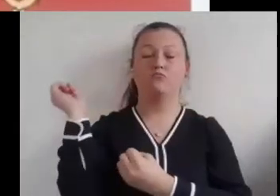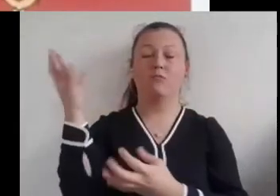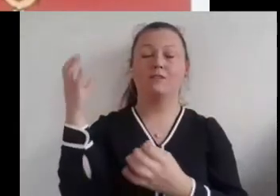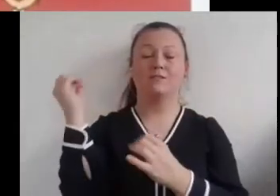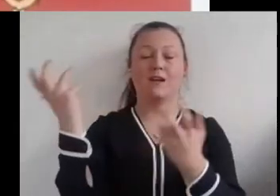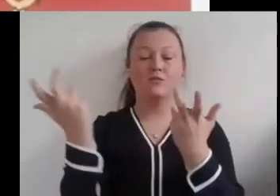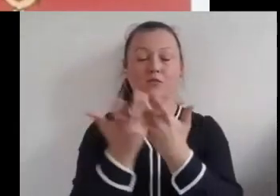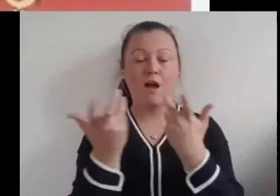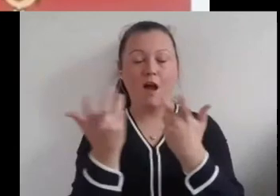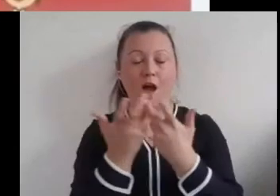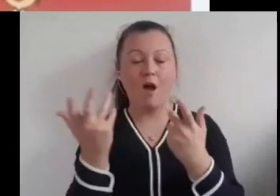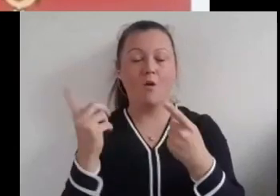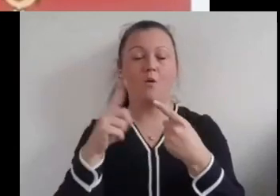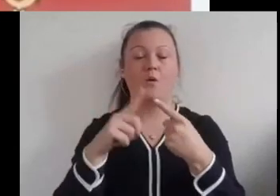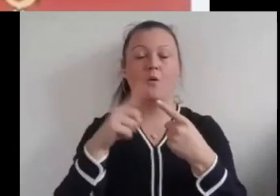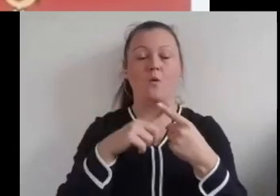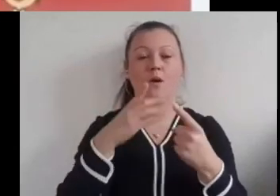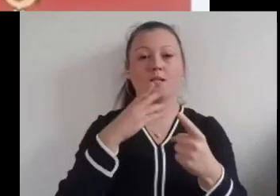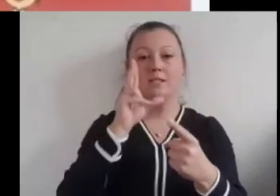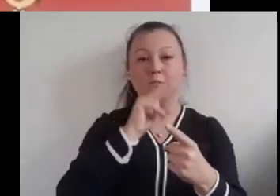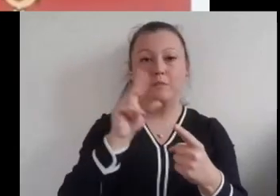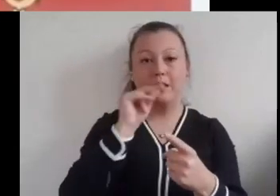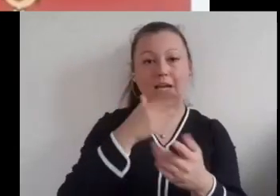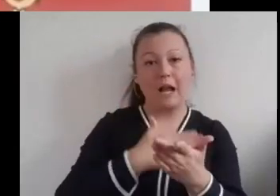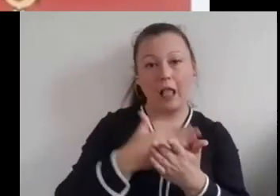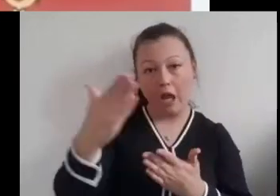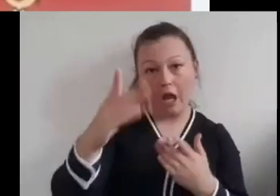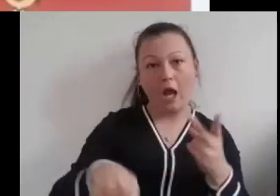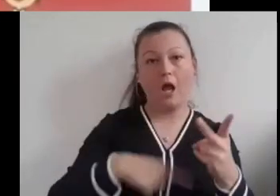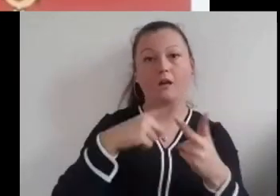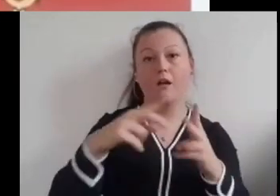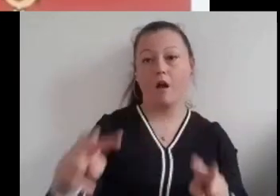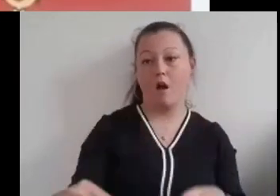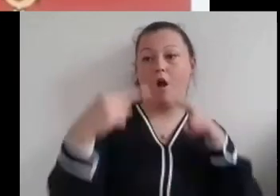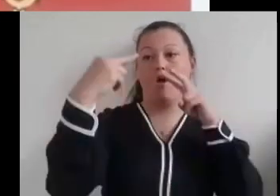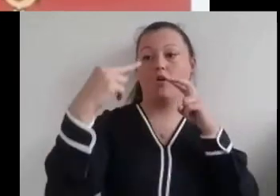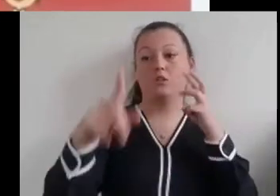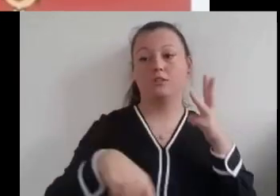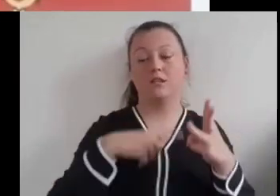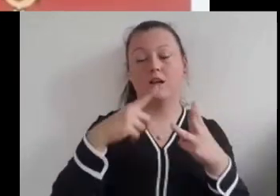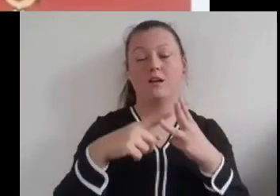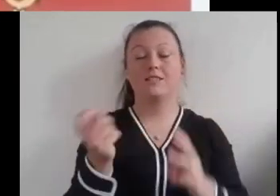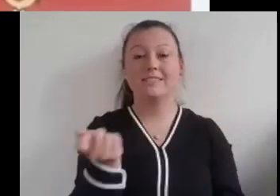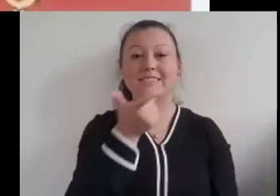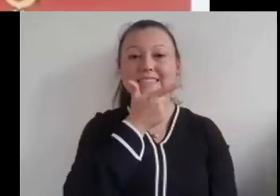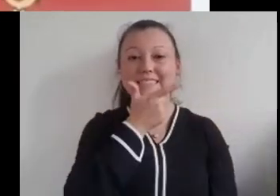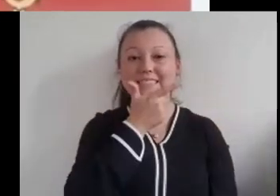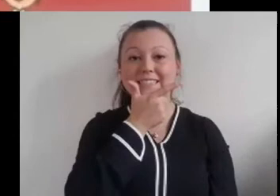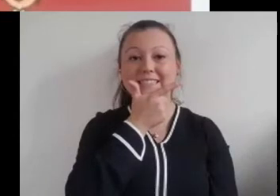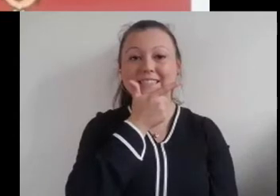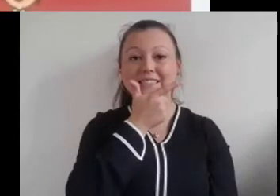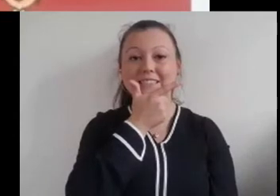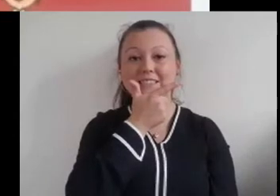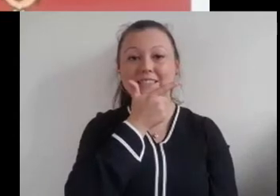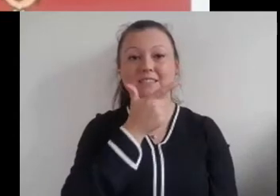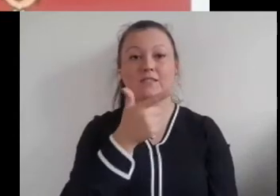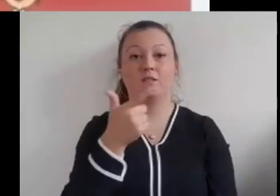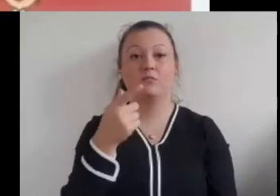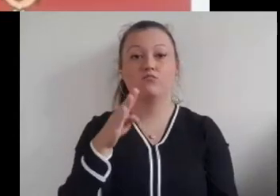Because she practised in her mind, she wasn't so nervous in front of the class and even enjoyed her show and tell.